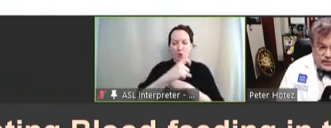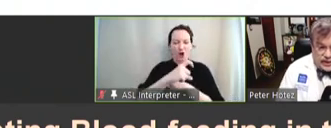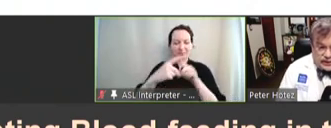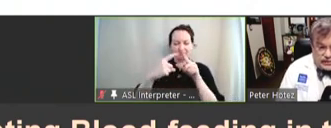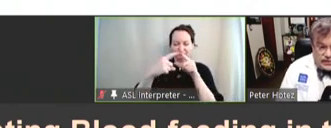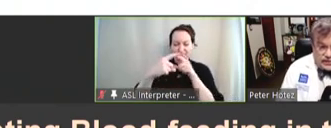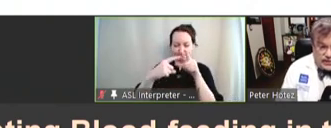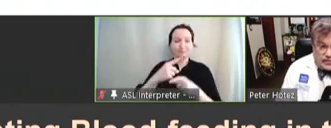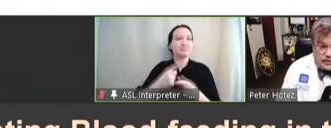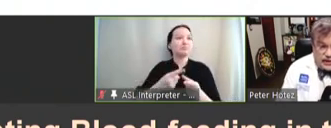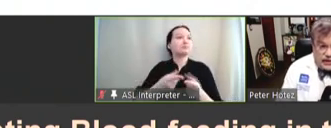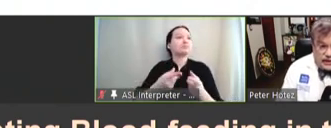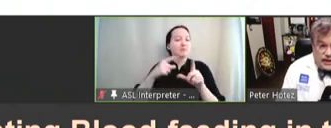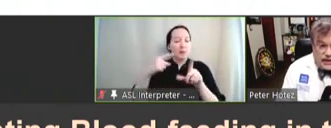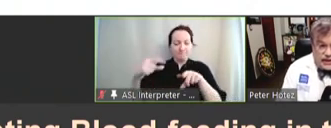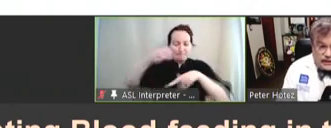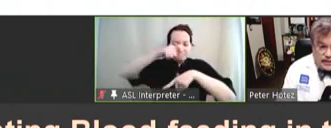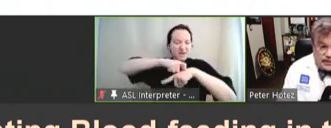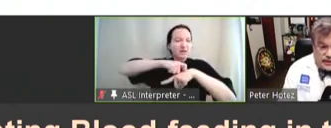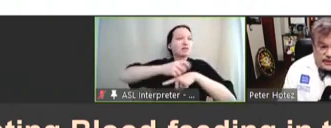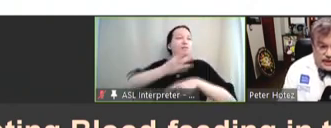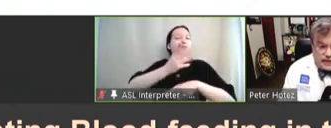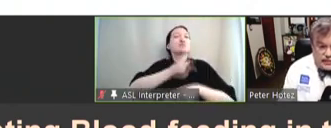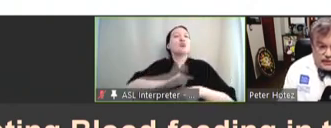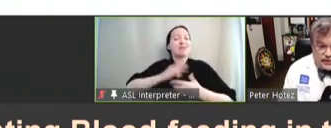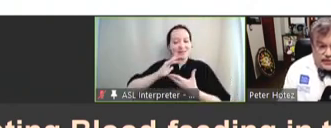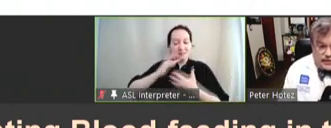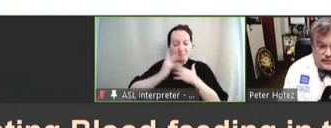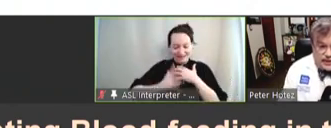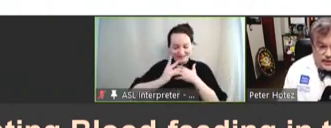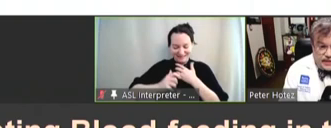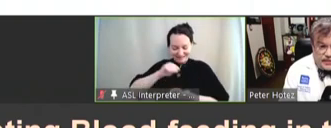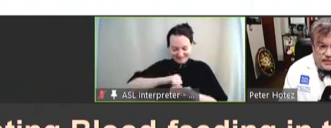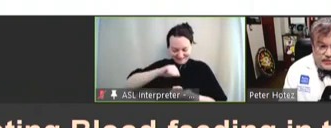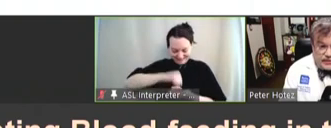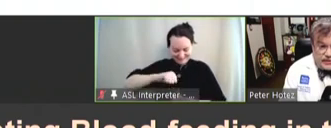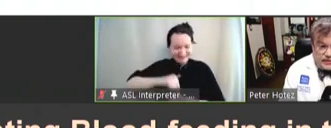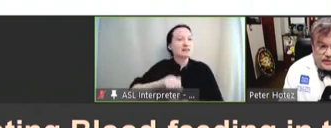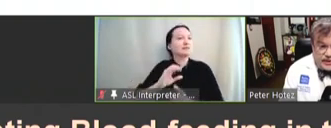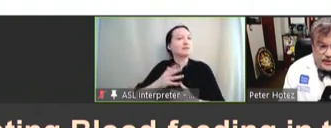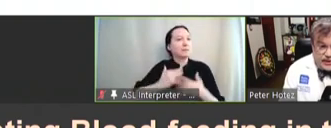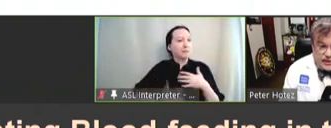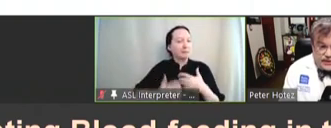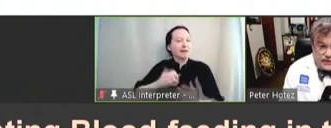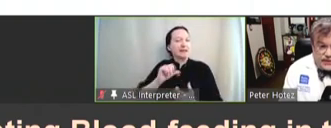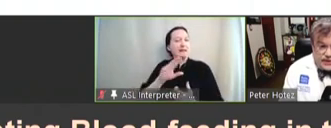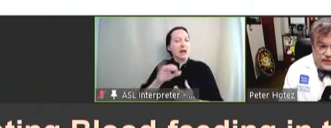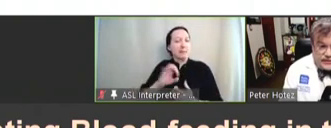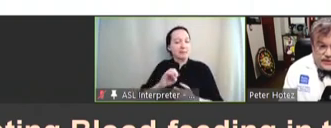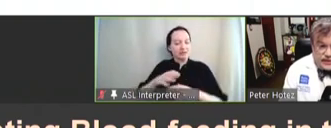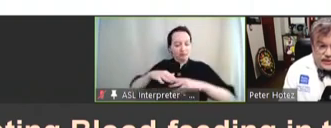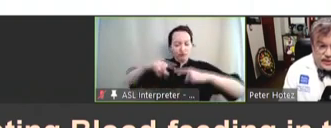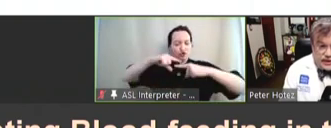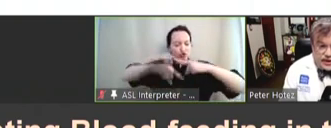swallows blood and then it breaks it down with a series of enzymes bound to the surface of its gut,